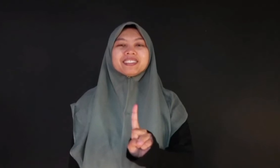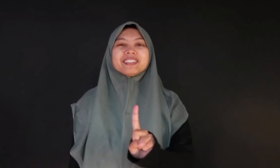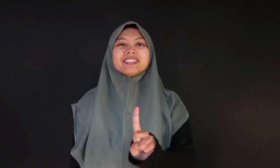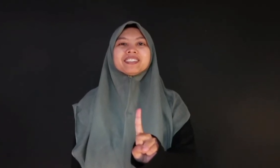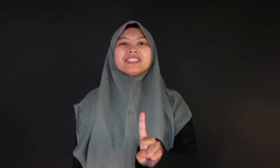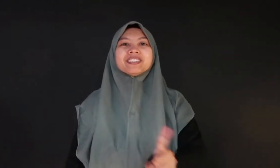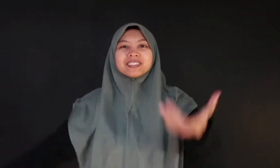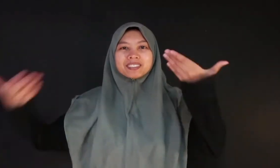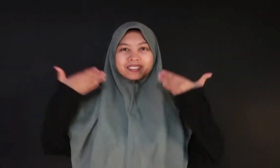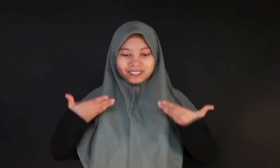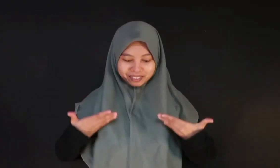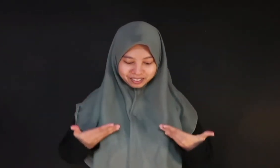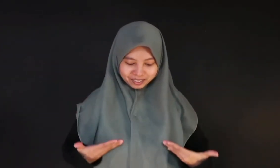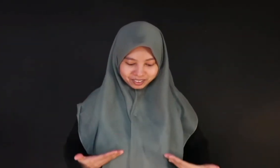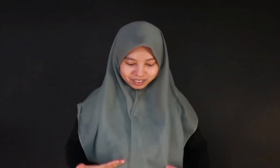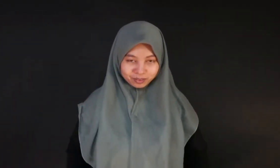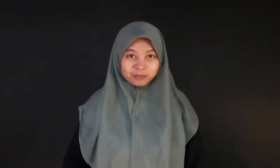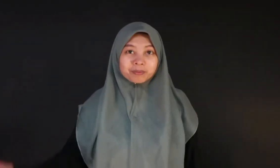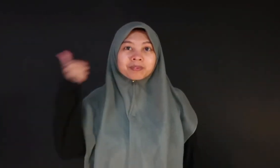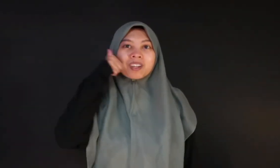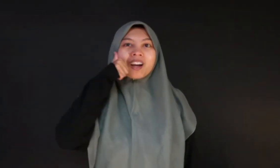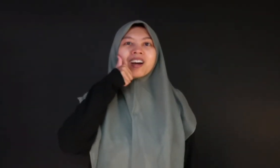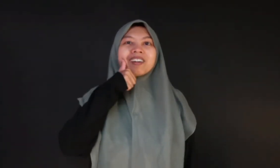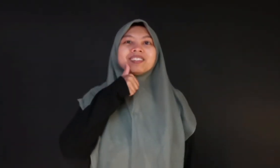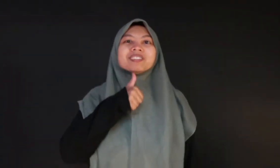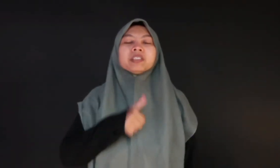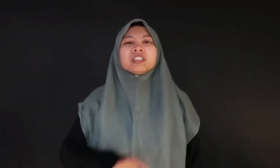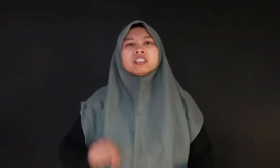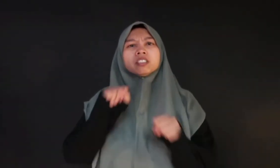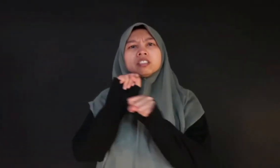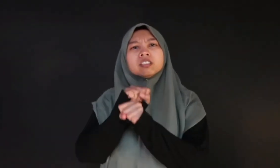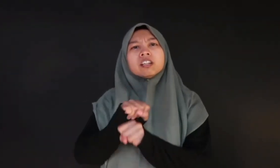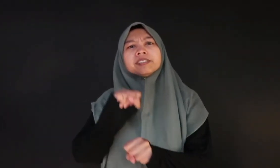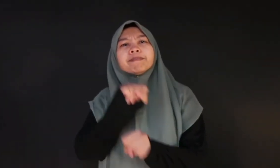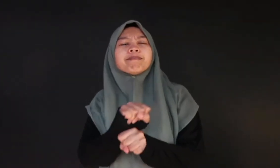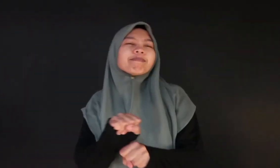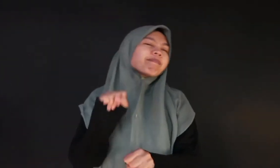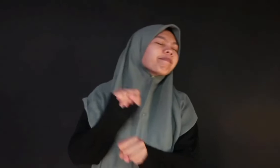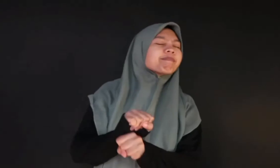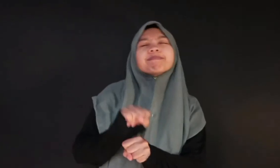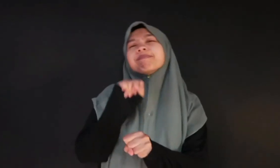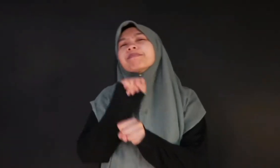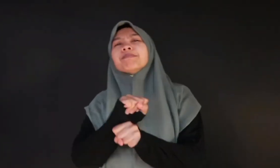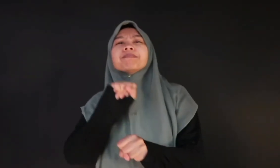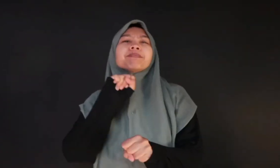This is me – I am a woman Busy working